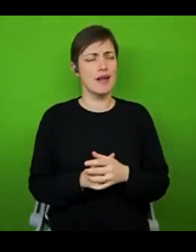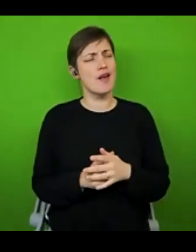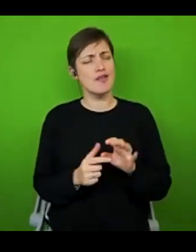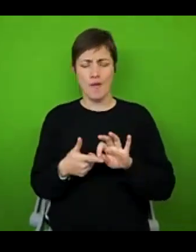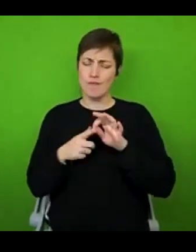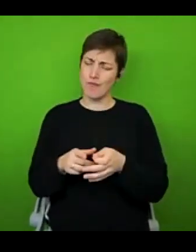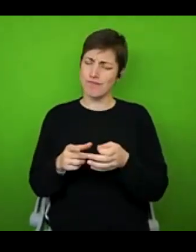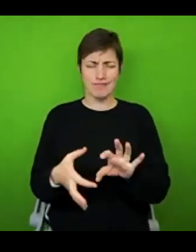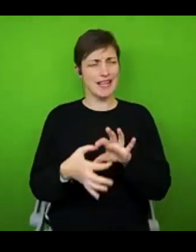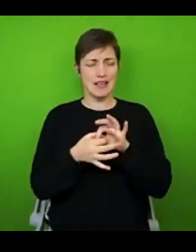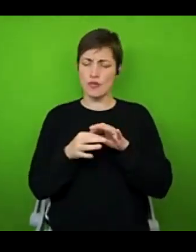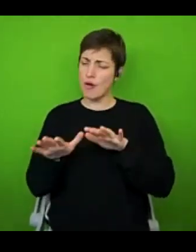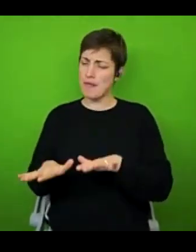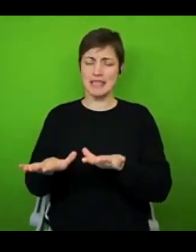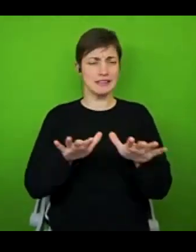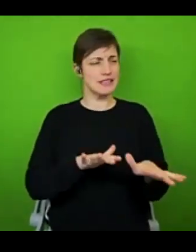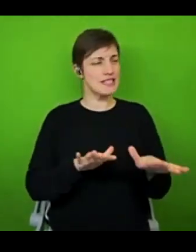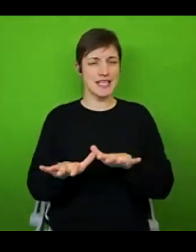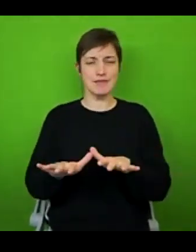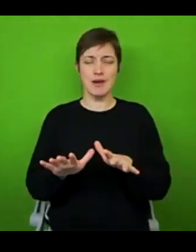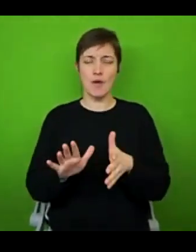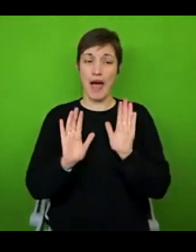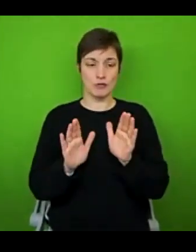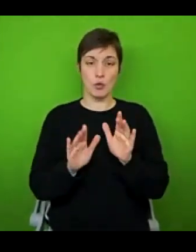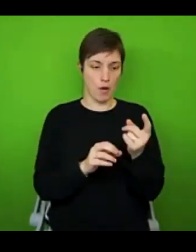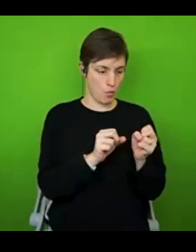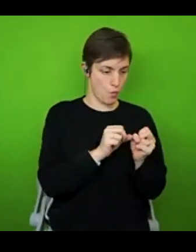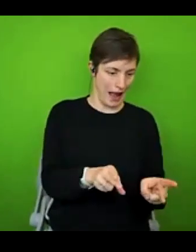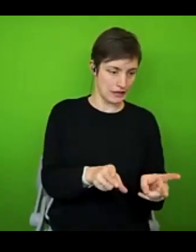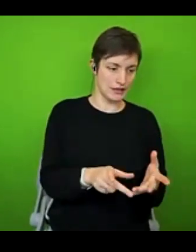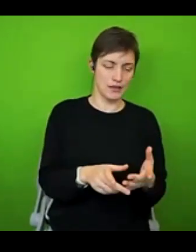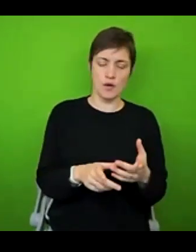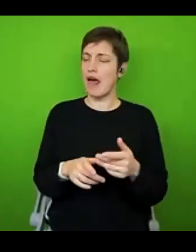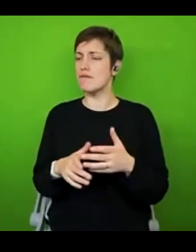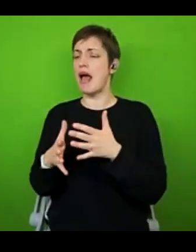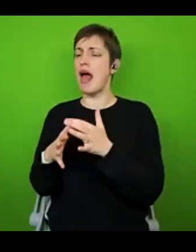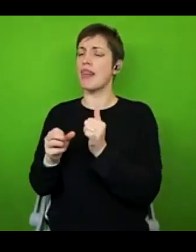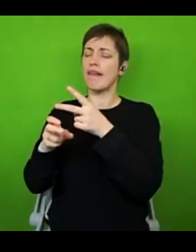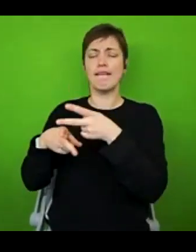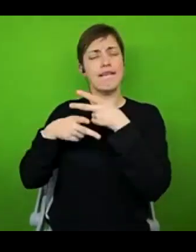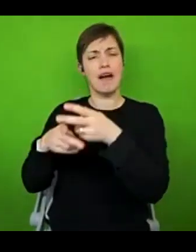regimented approach that it's often conveyed as online and by healthcare professionals. So you don't have to live that